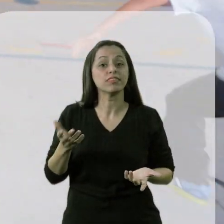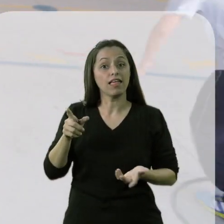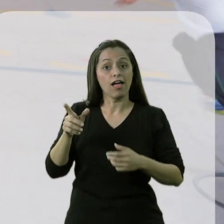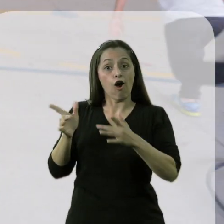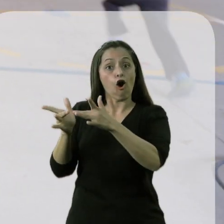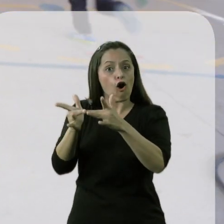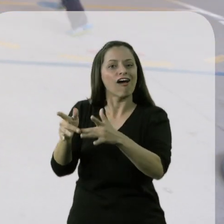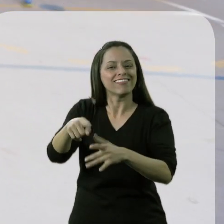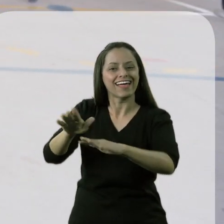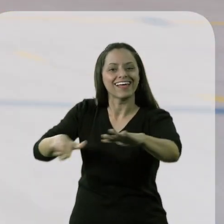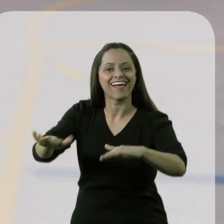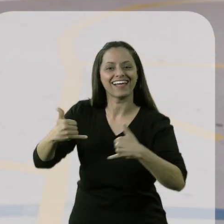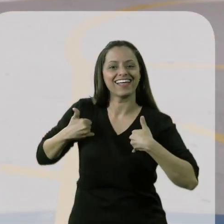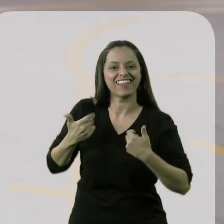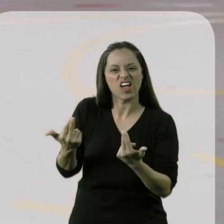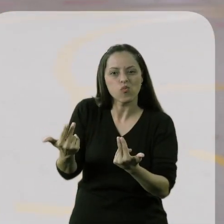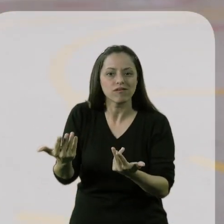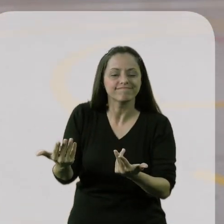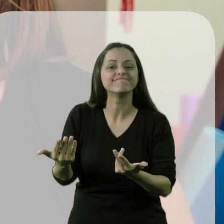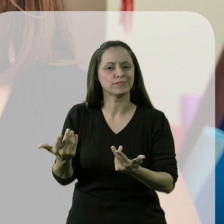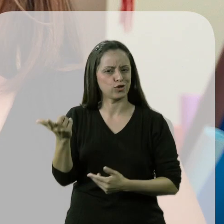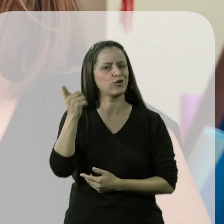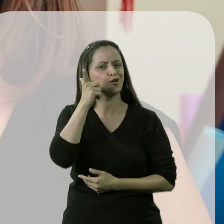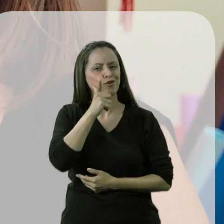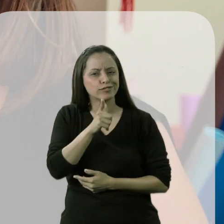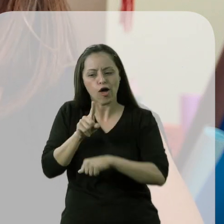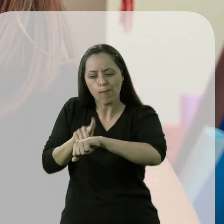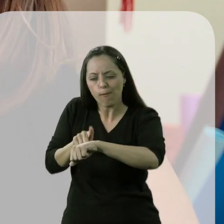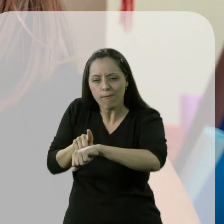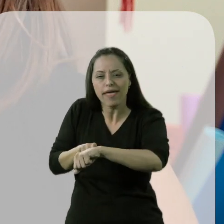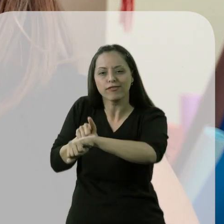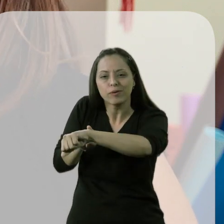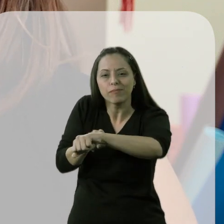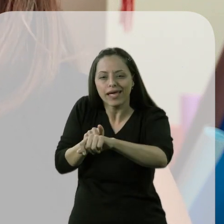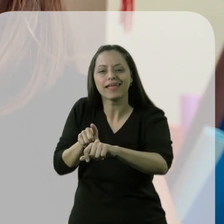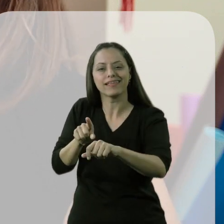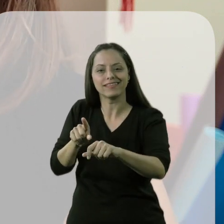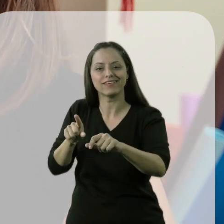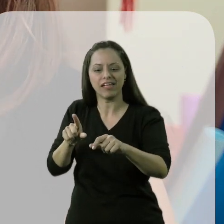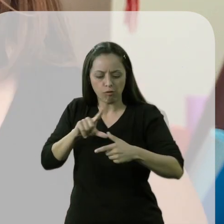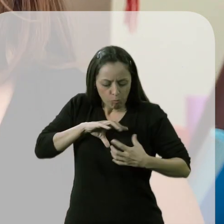his contact with children of his age. In these little moments we take him out a little bit,